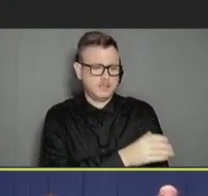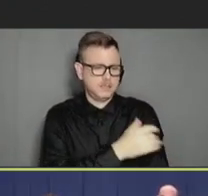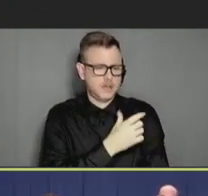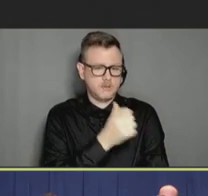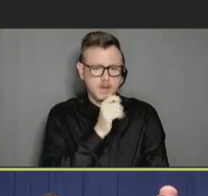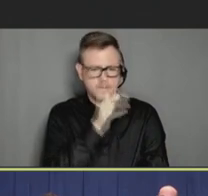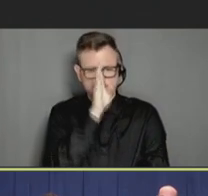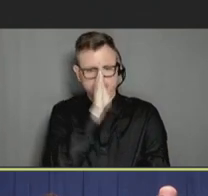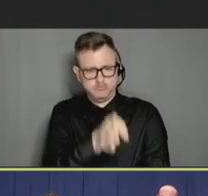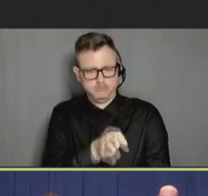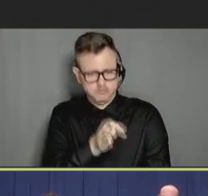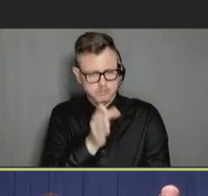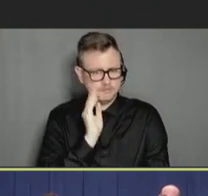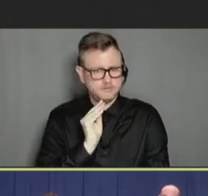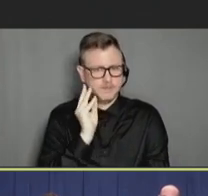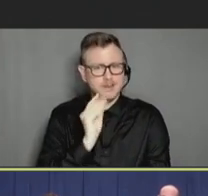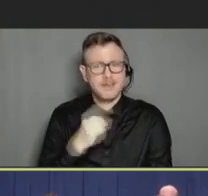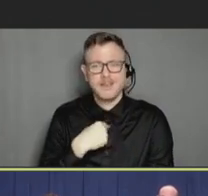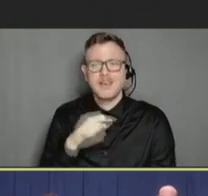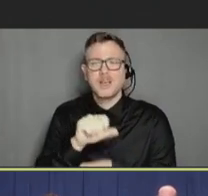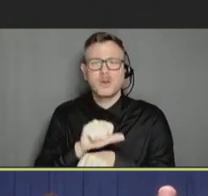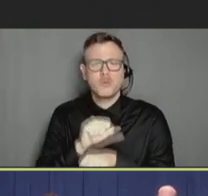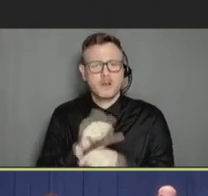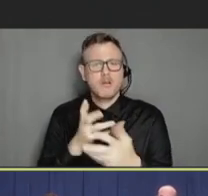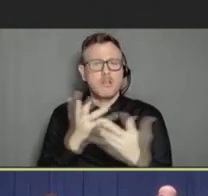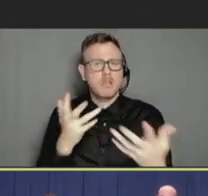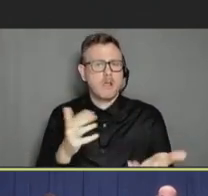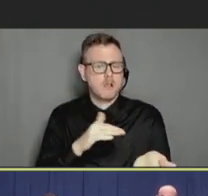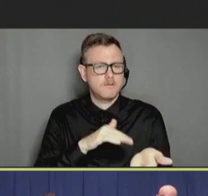but I obviously work with a lot of clinicians. And one of the reasons that I was brought